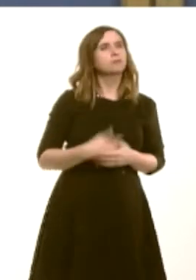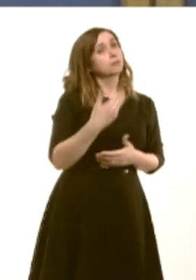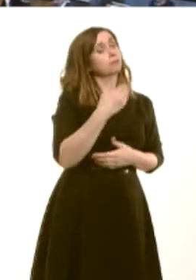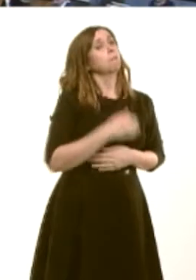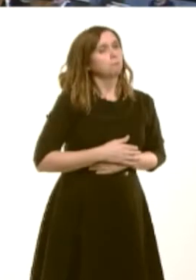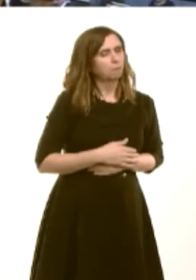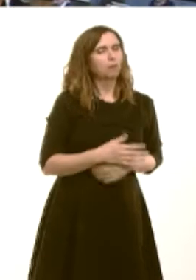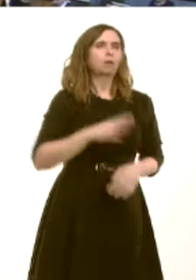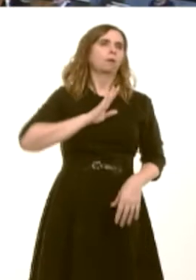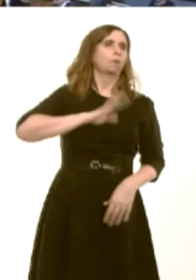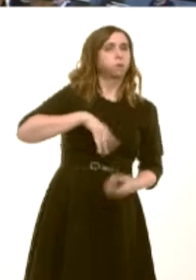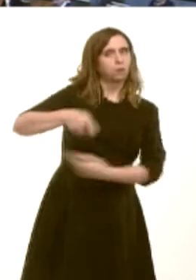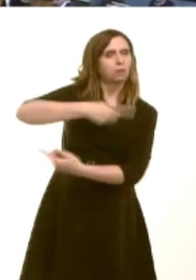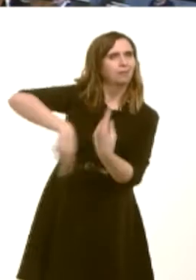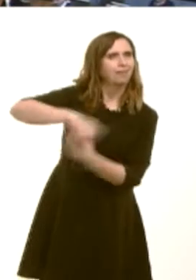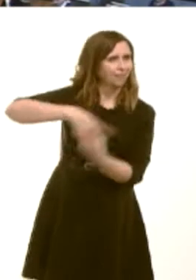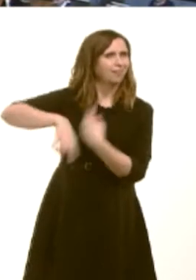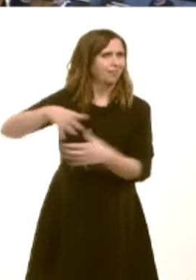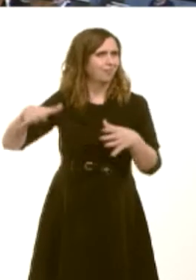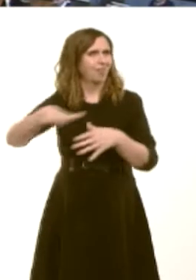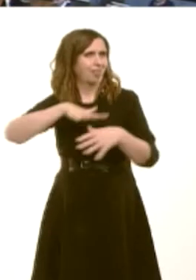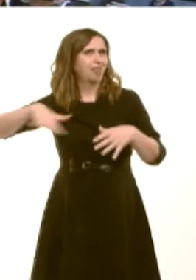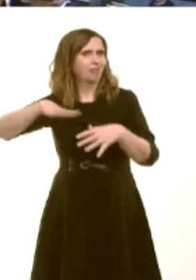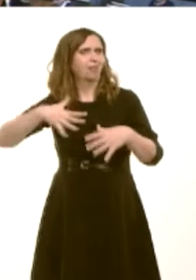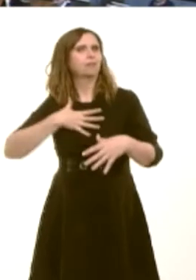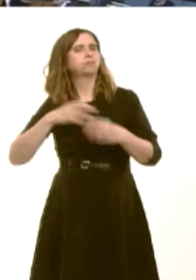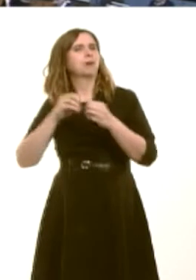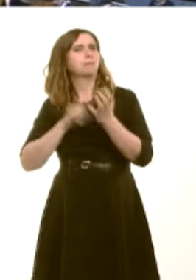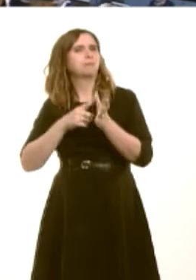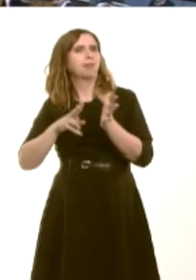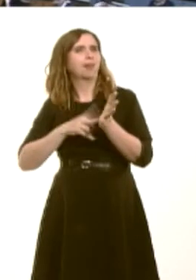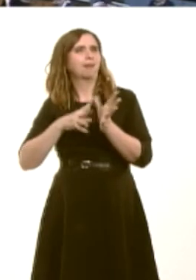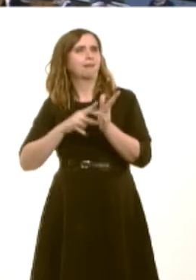sure it will reassure many people in the Blaenavon area. Free entry has seen an average of a